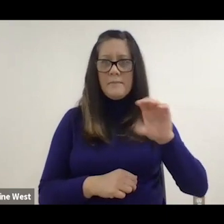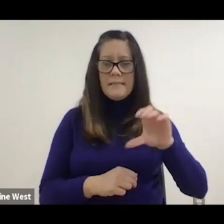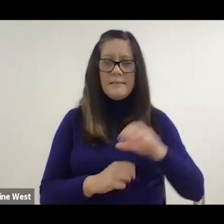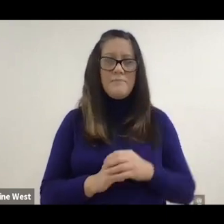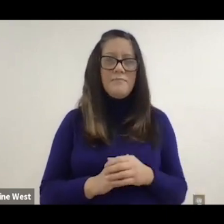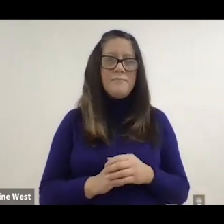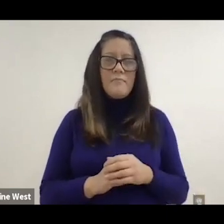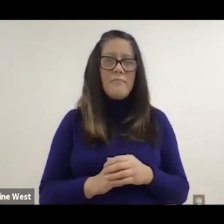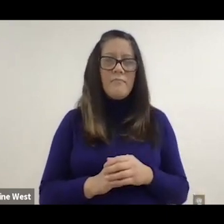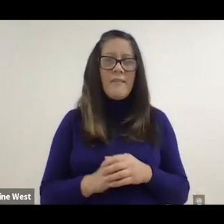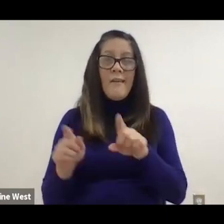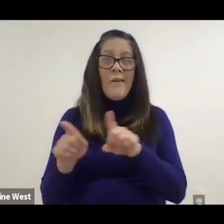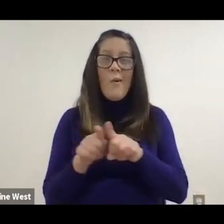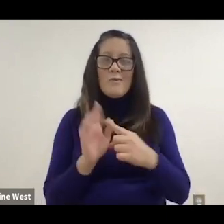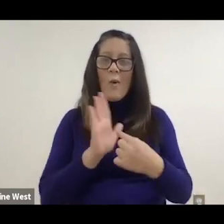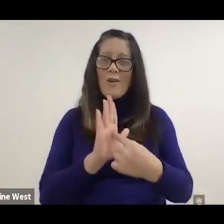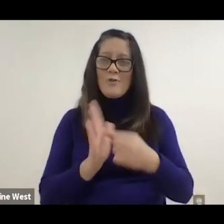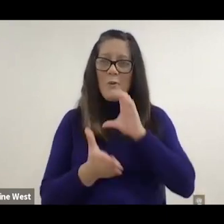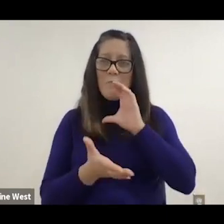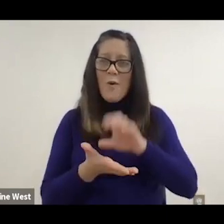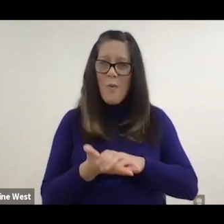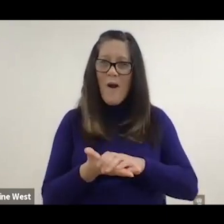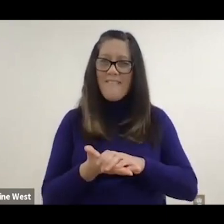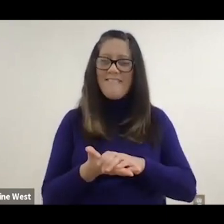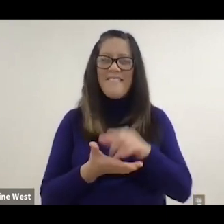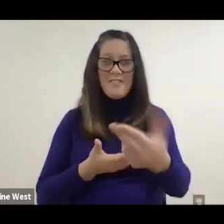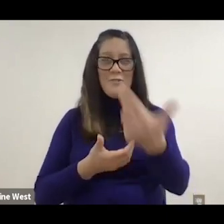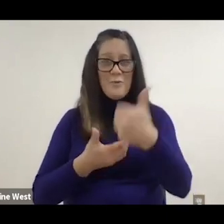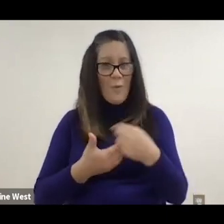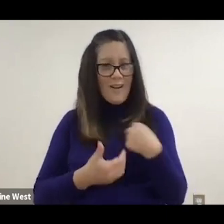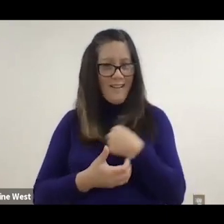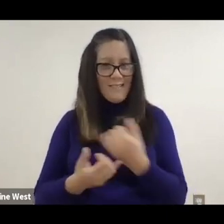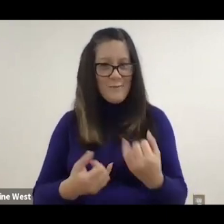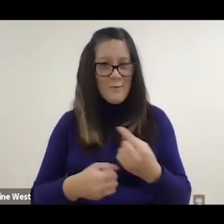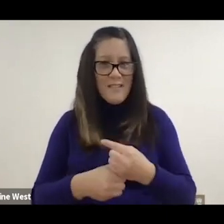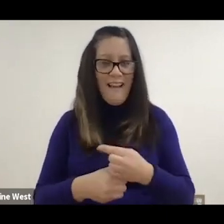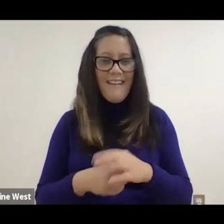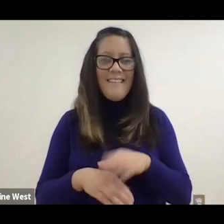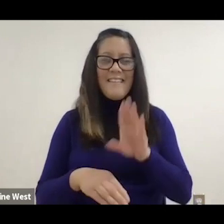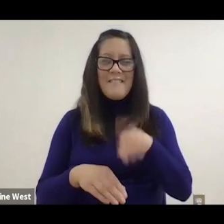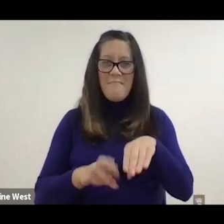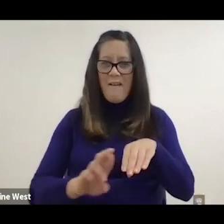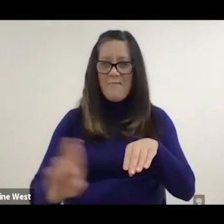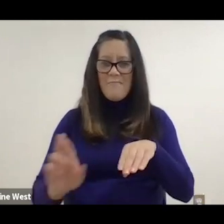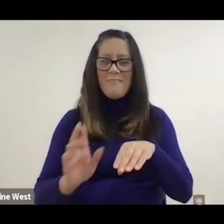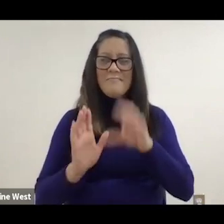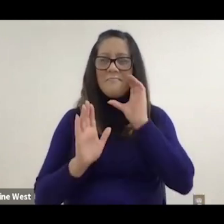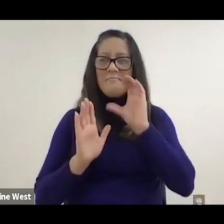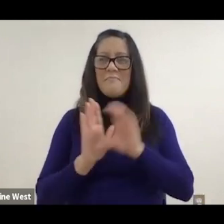I'd like to show that my wife is vicariously joining us today. She's in the bottom picture there with